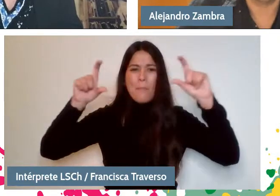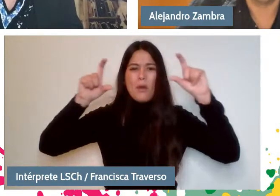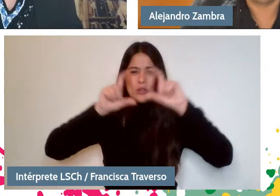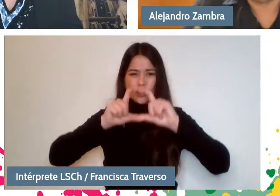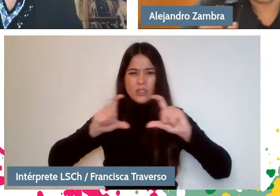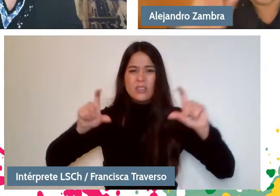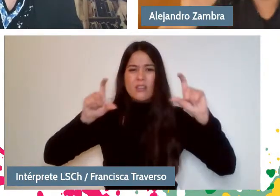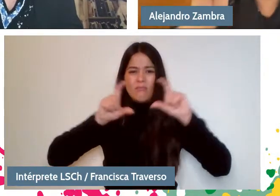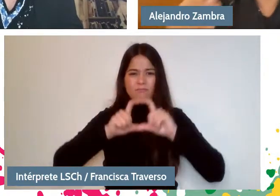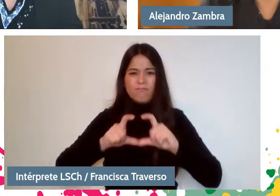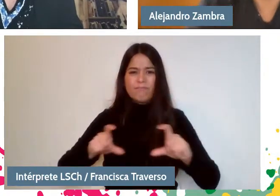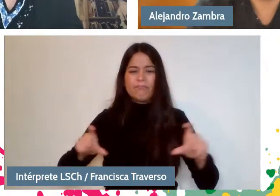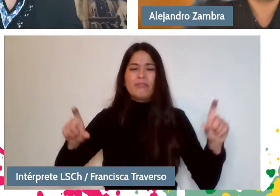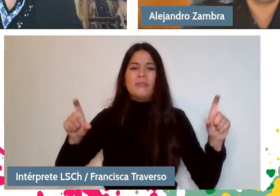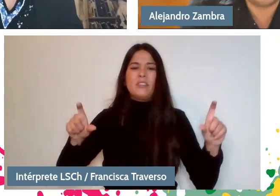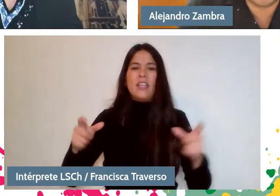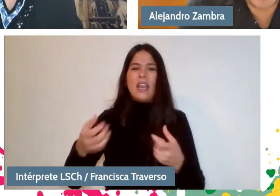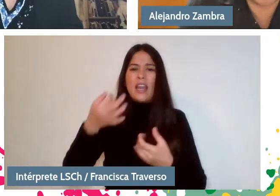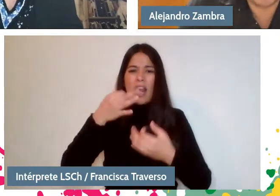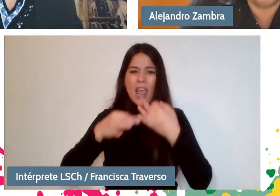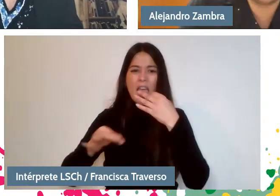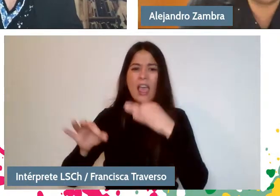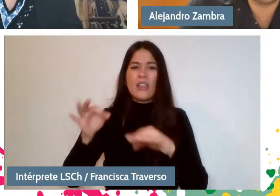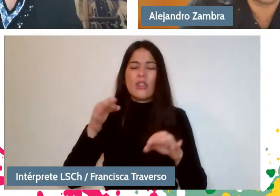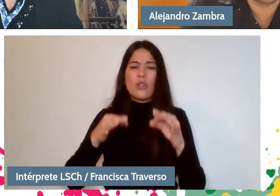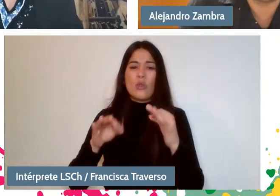And of course, I also fell in love with the story itself.